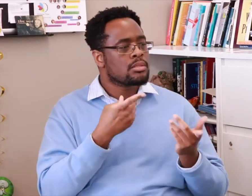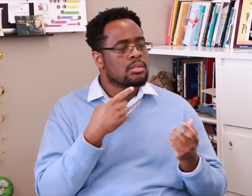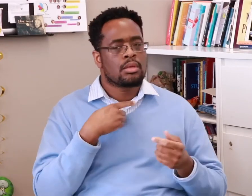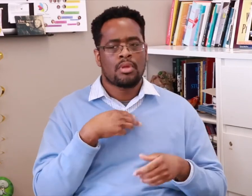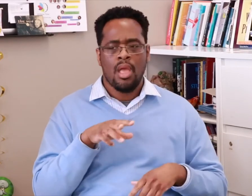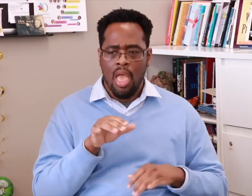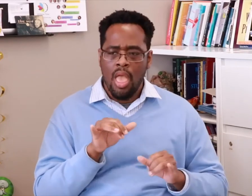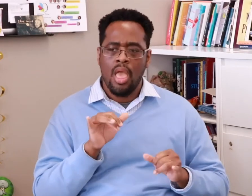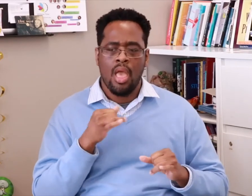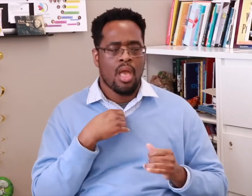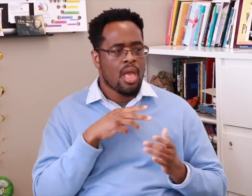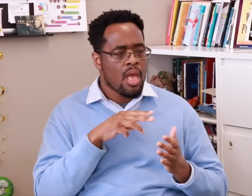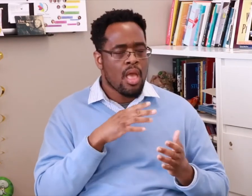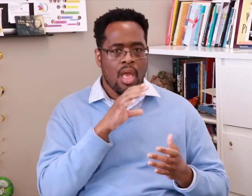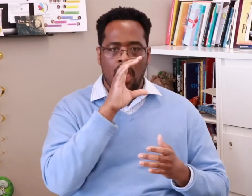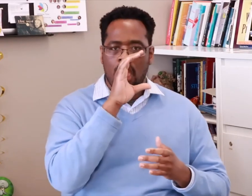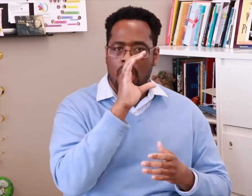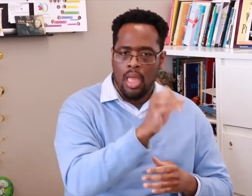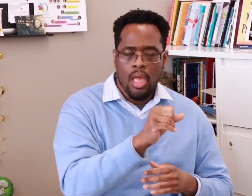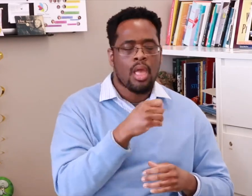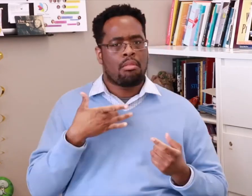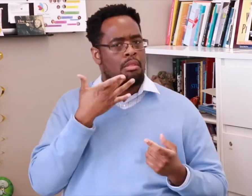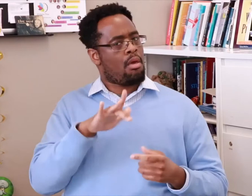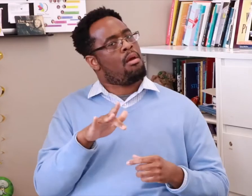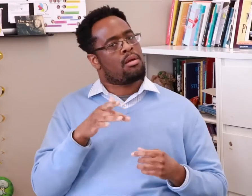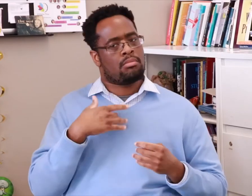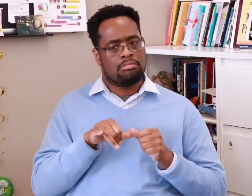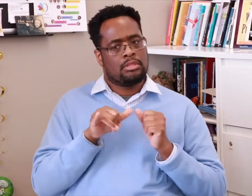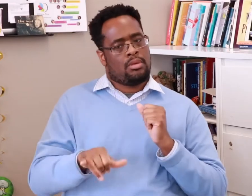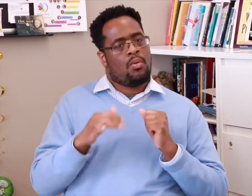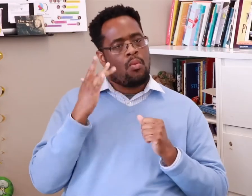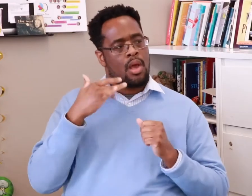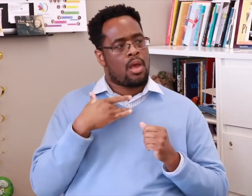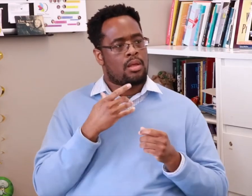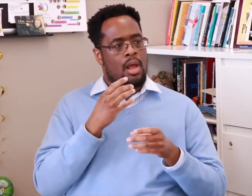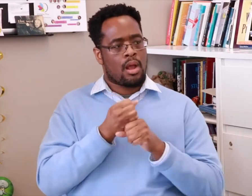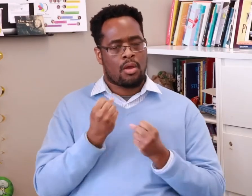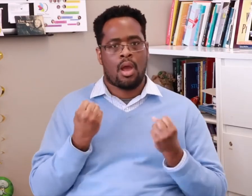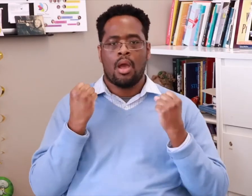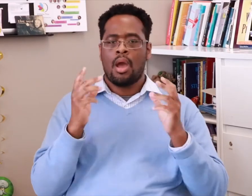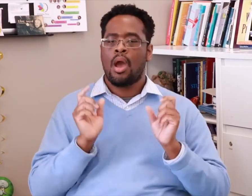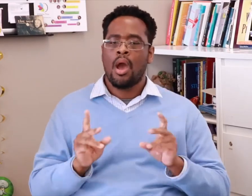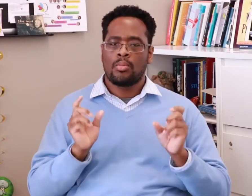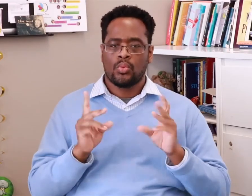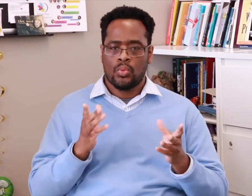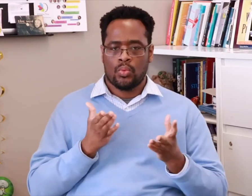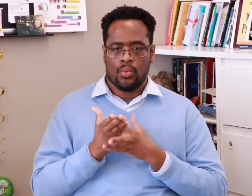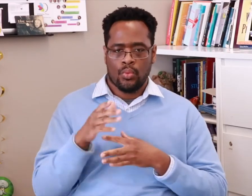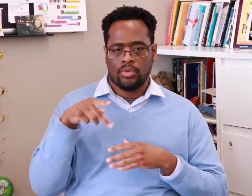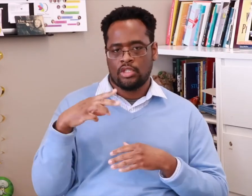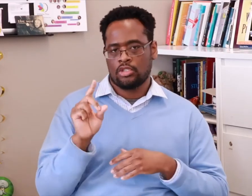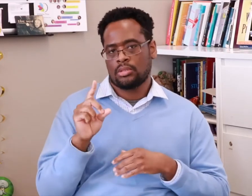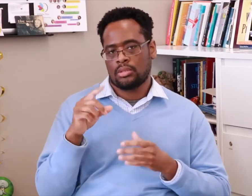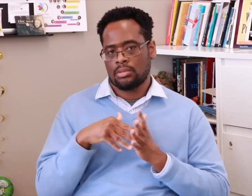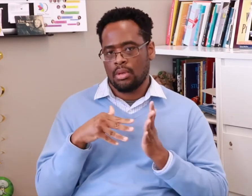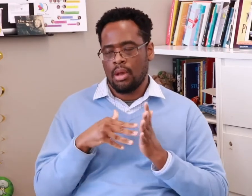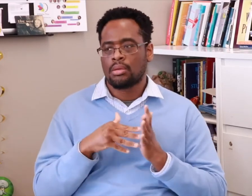That work fascinated me! I was lucky I stayed in the program because I got many opportunities through my PhD studies.